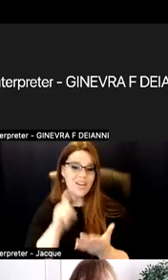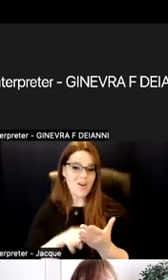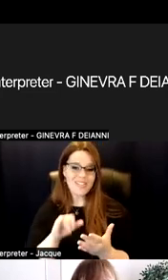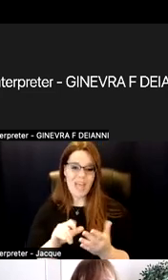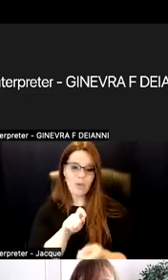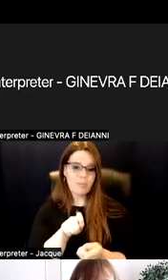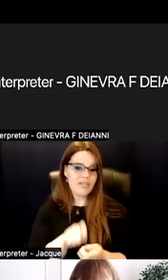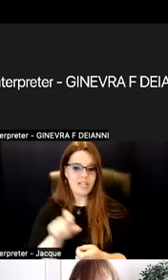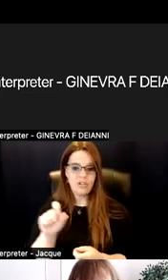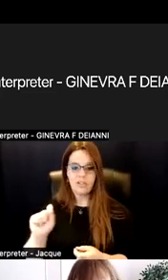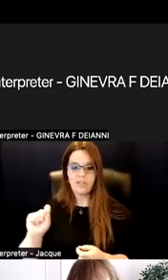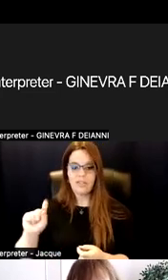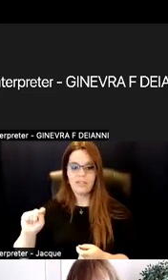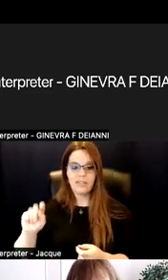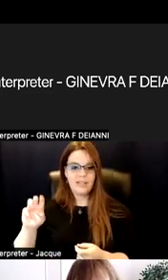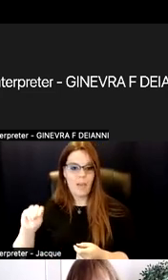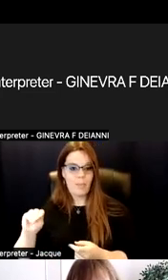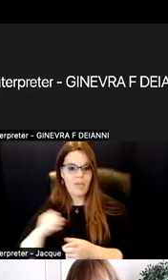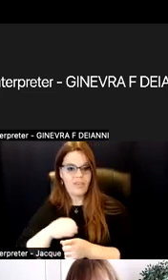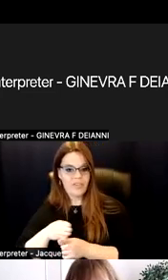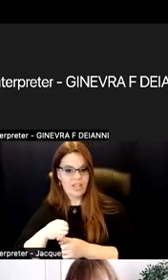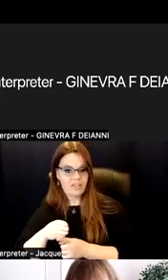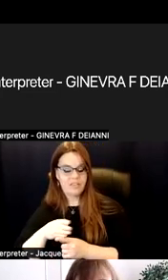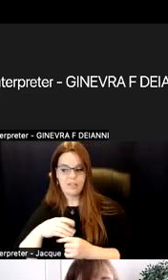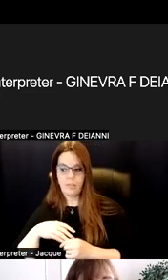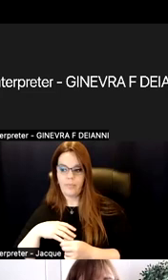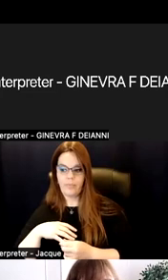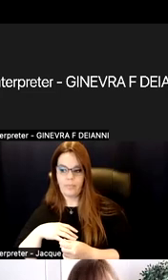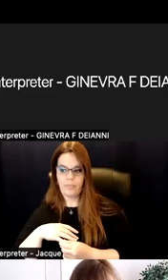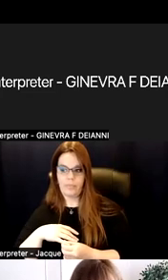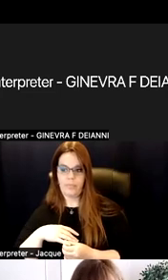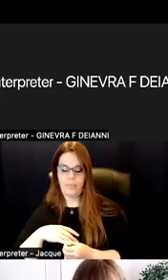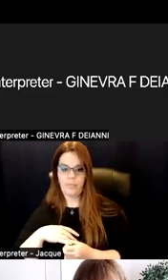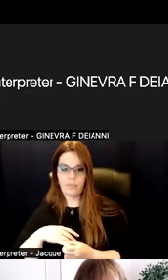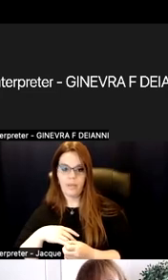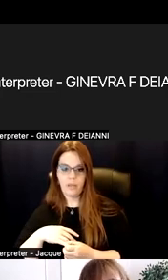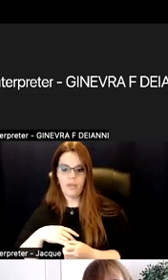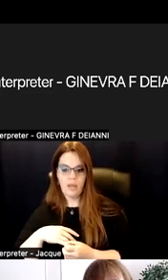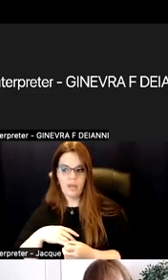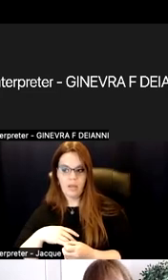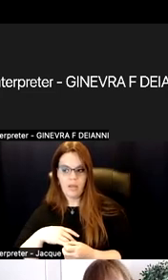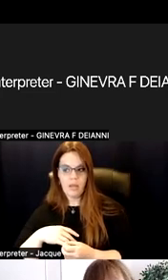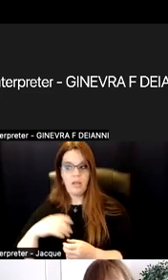that there are imposed traditions. Imposed is this is how we always do this,